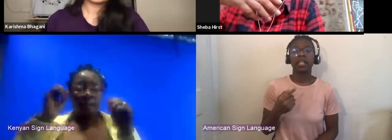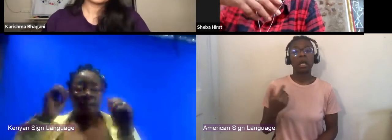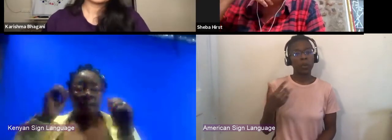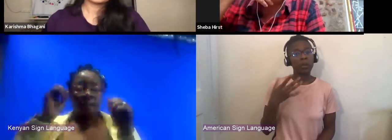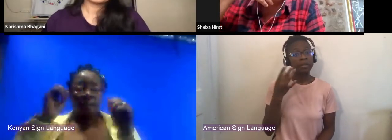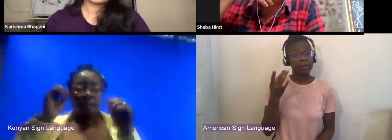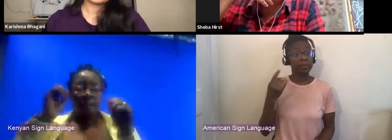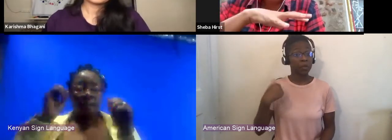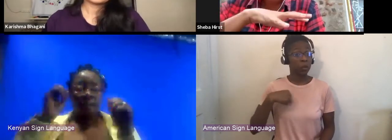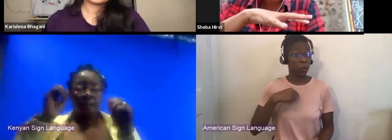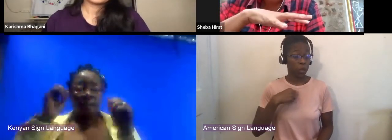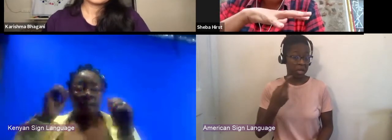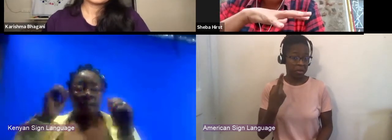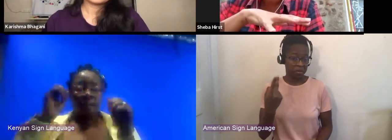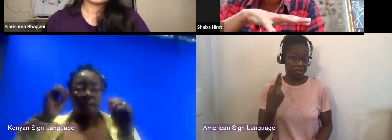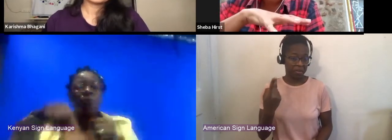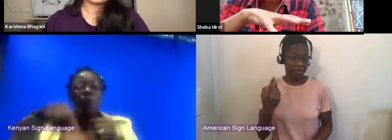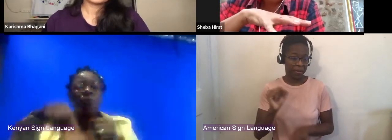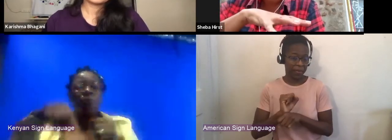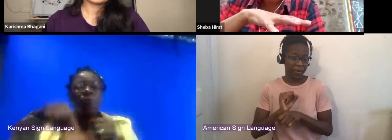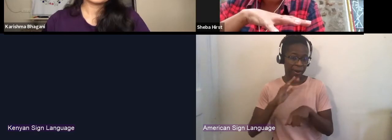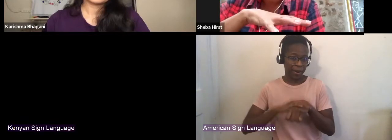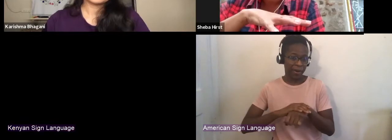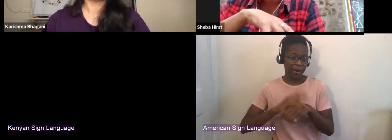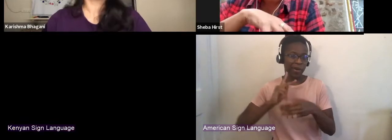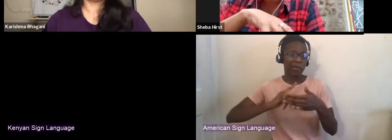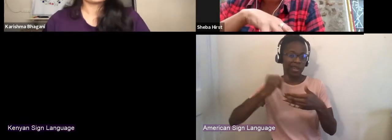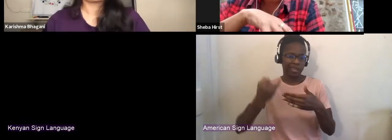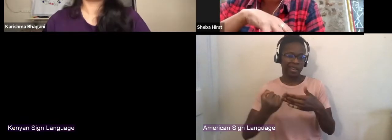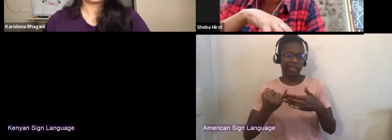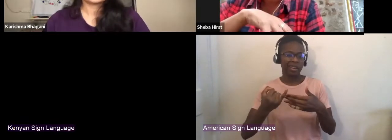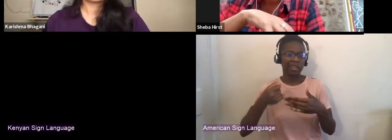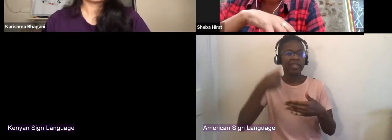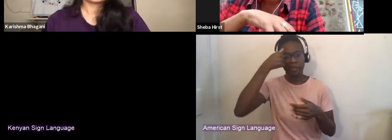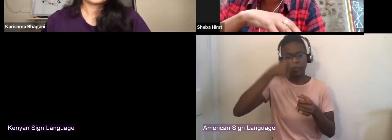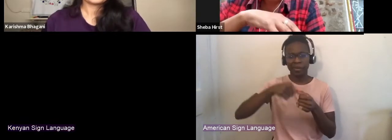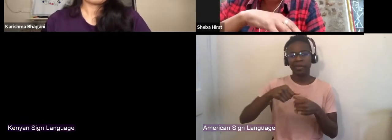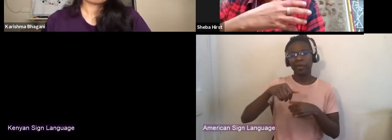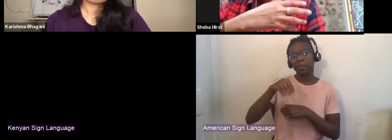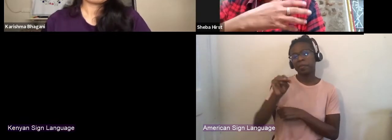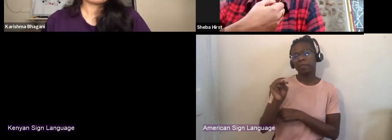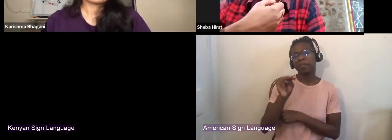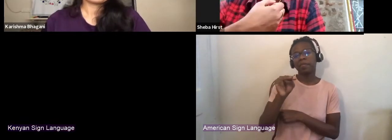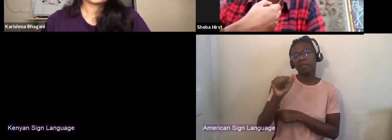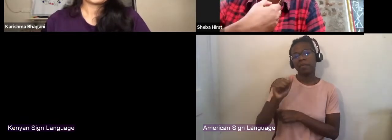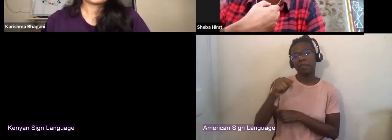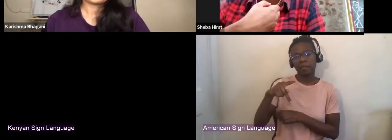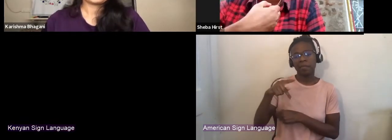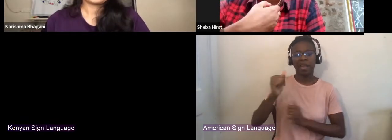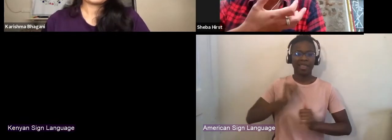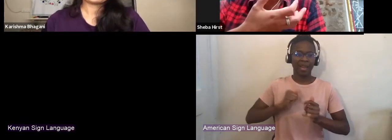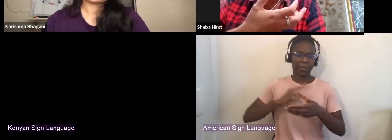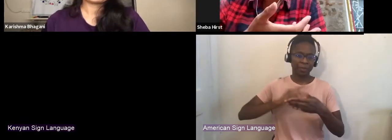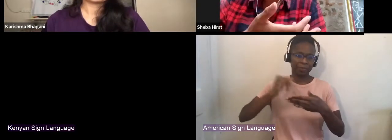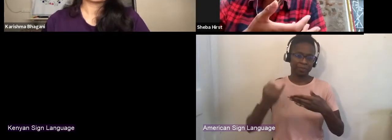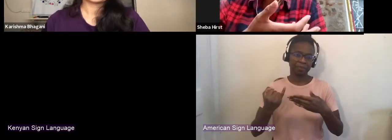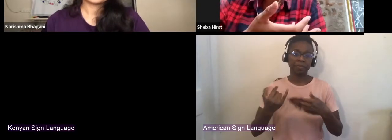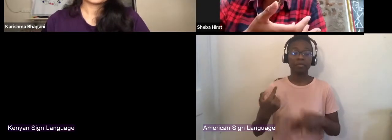which is this Map theater project. We realized that because everything in the theater sector in Kenya